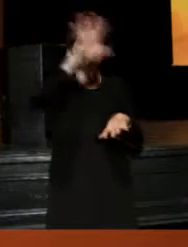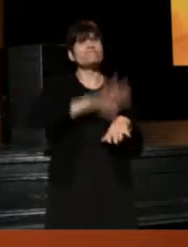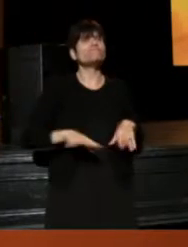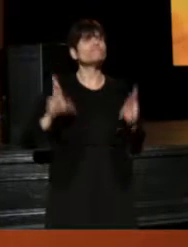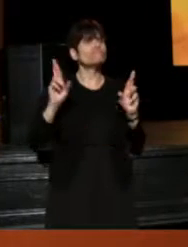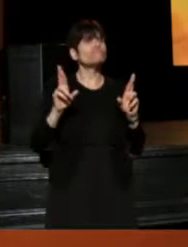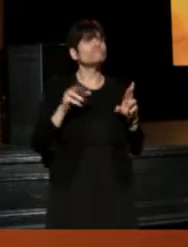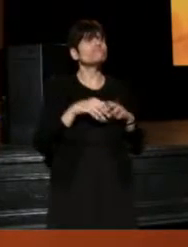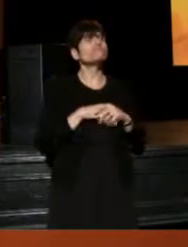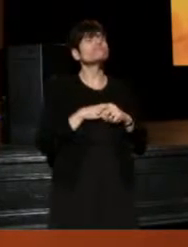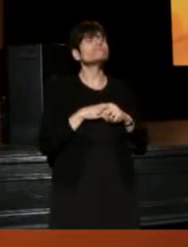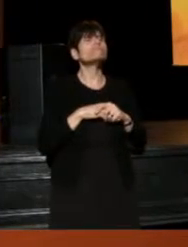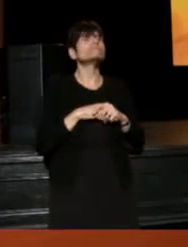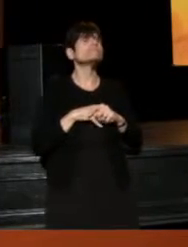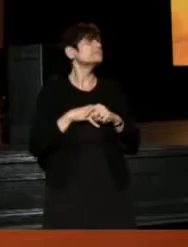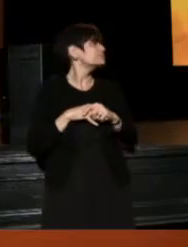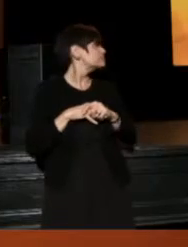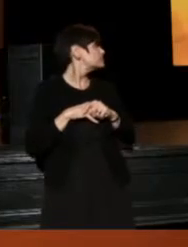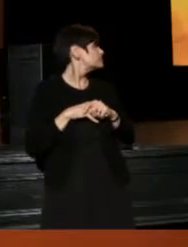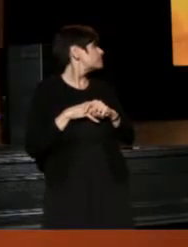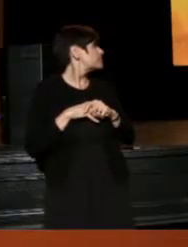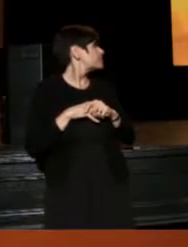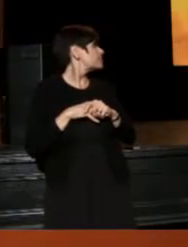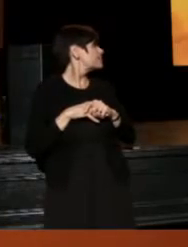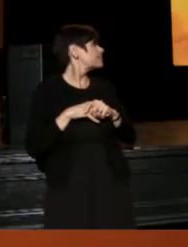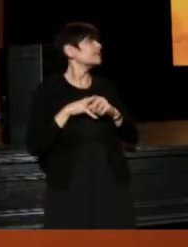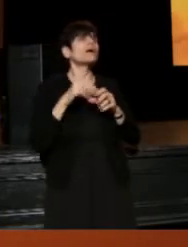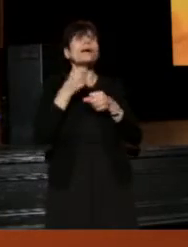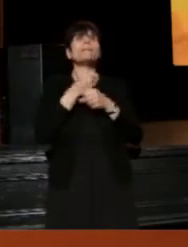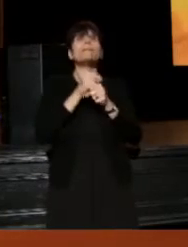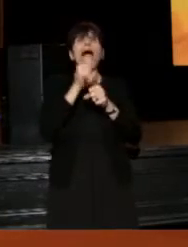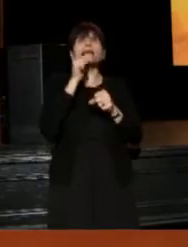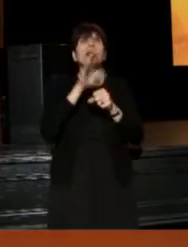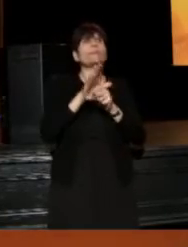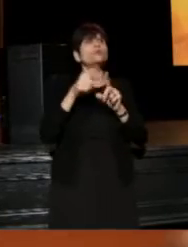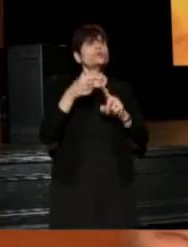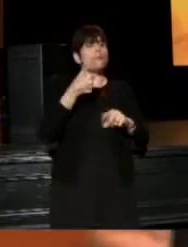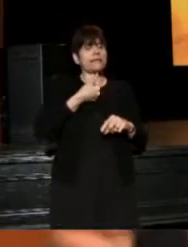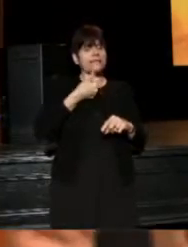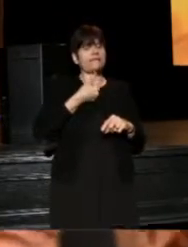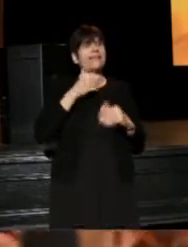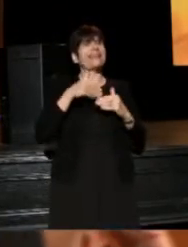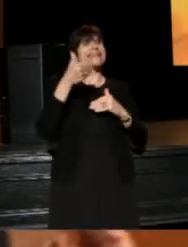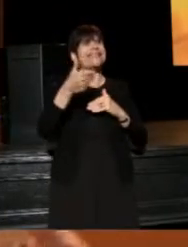(Michael) I had made a commitment to myself for the next three years,